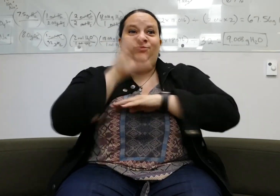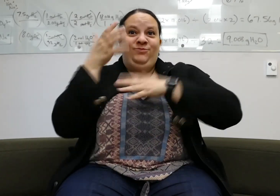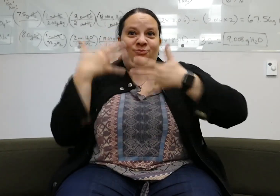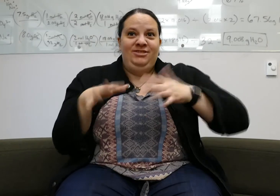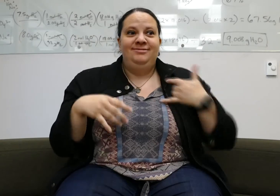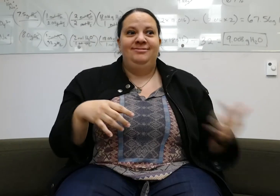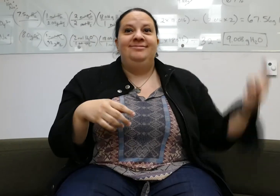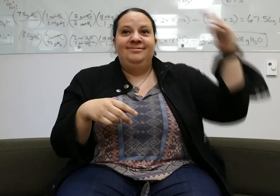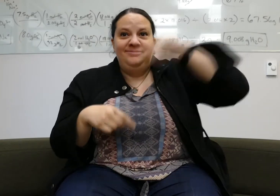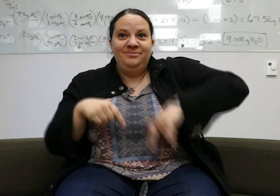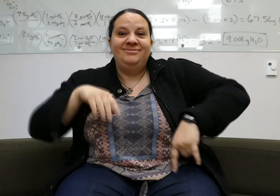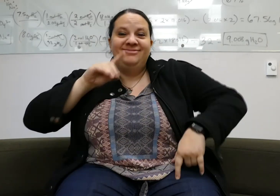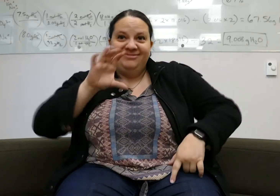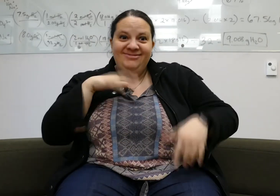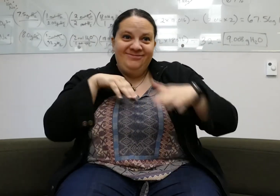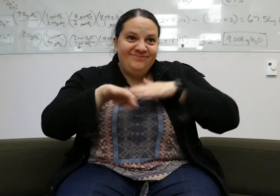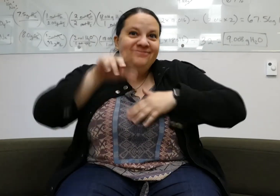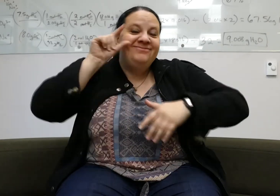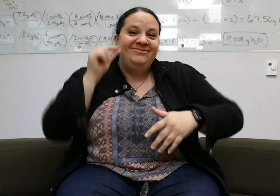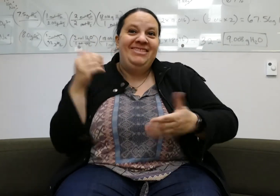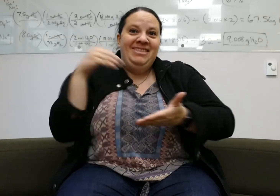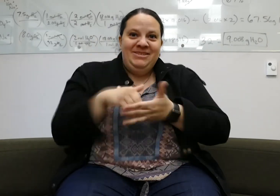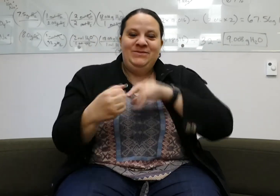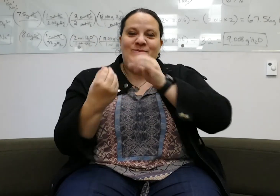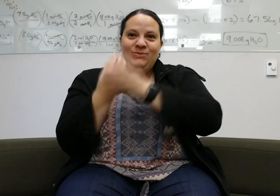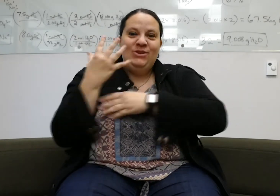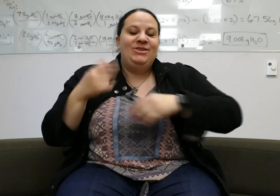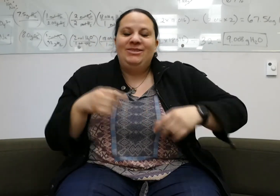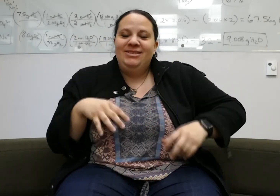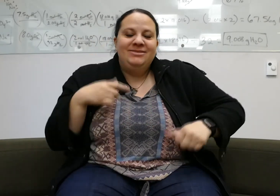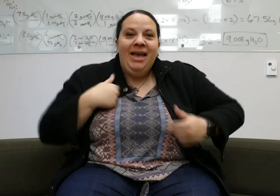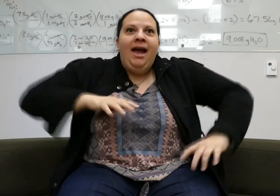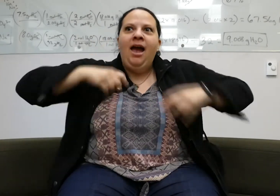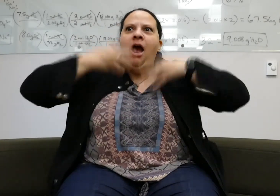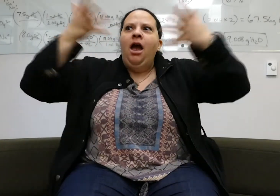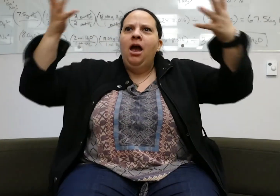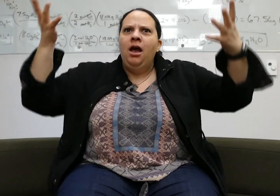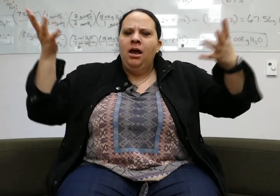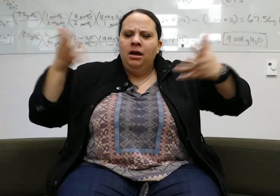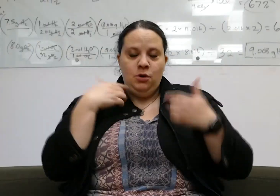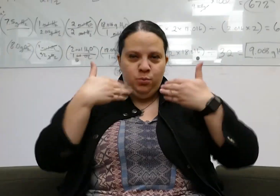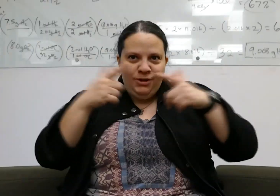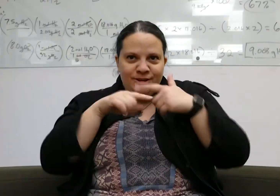After Christmas break was over, flew back to D.C. and entered Gallaudet again in the spring, I was happy!